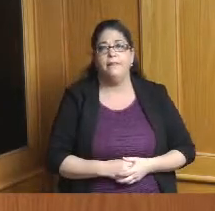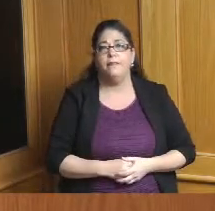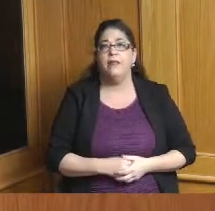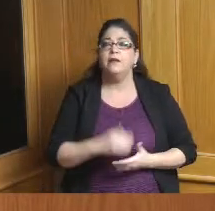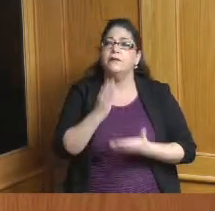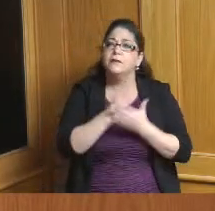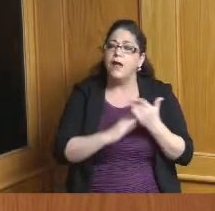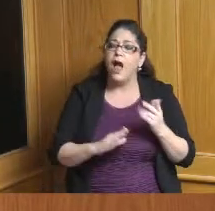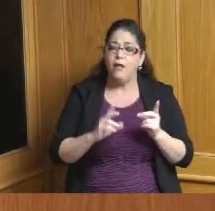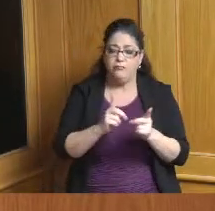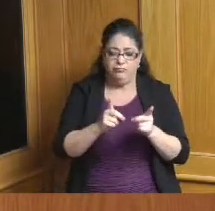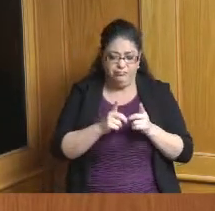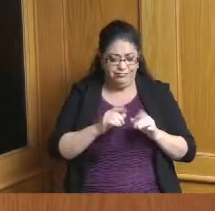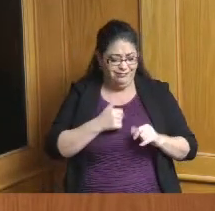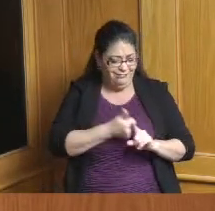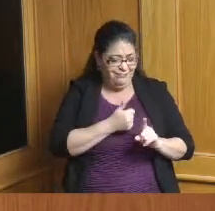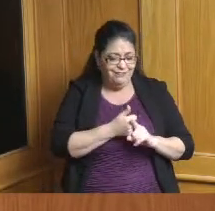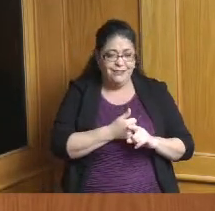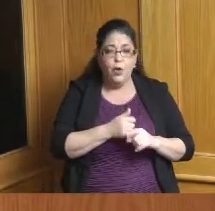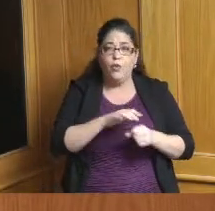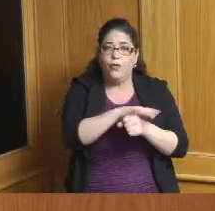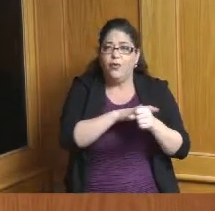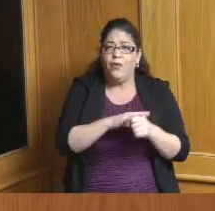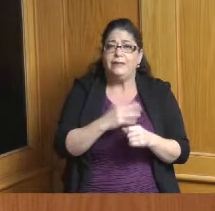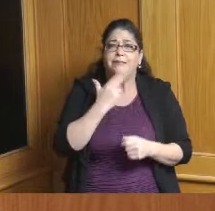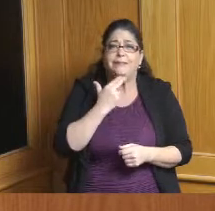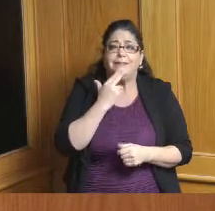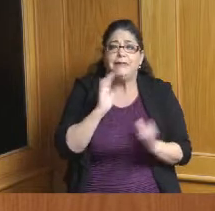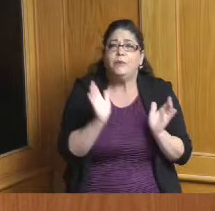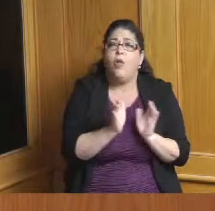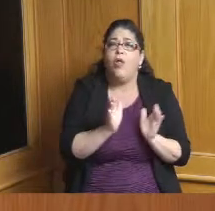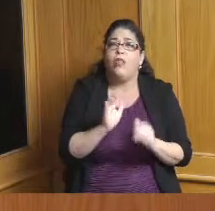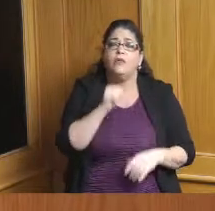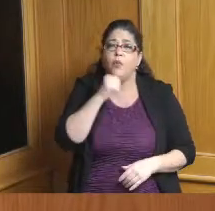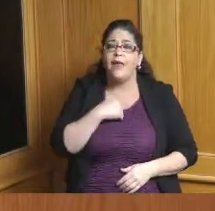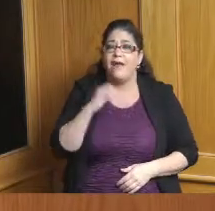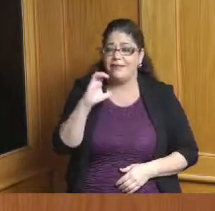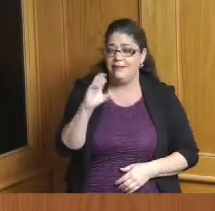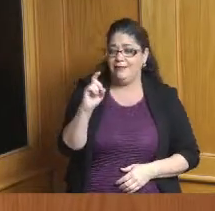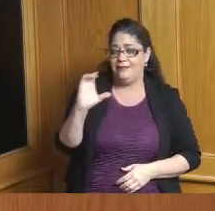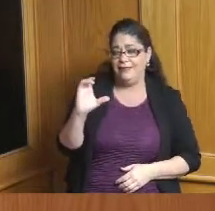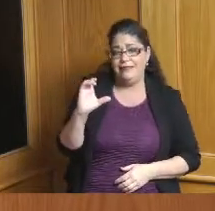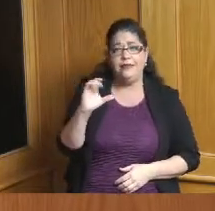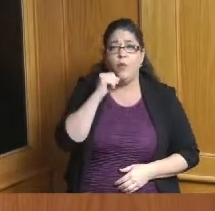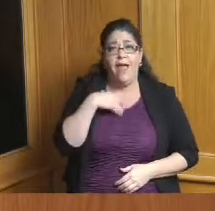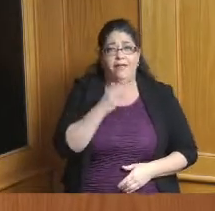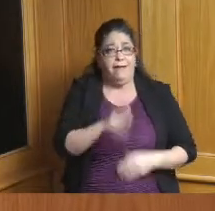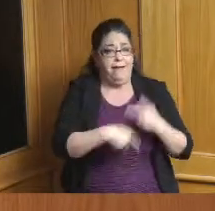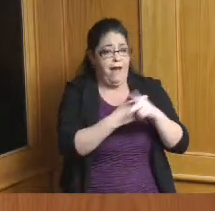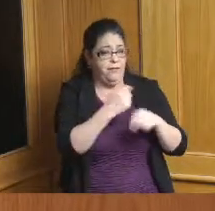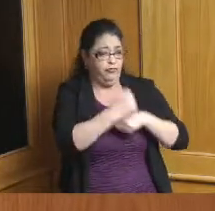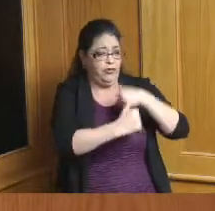county who don't have CDCs but maybe would benefit from a structure like that that wouldn't have to